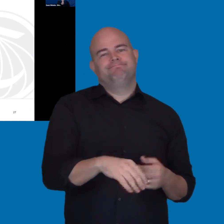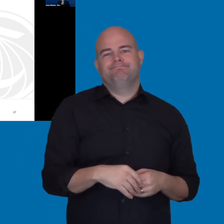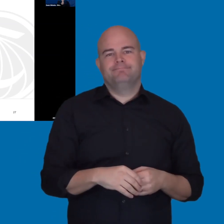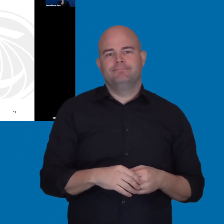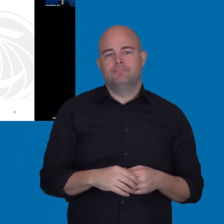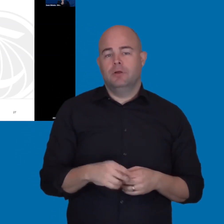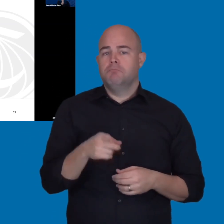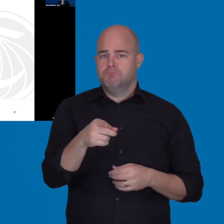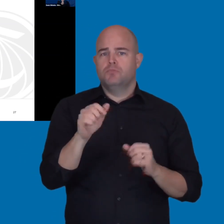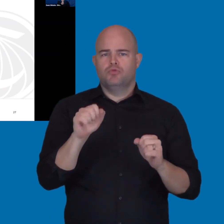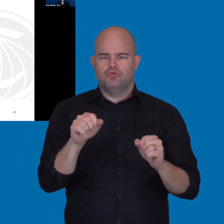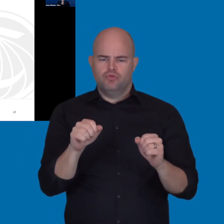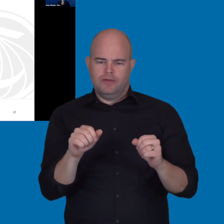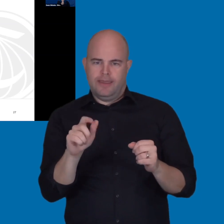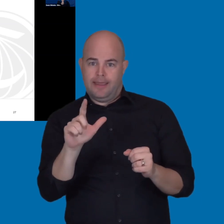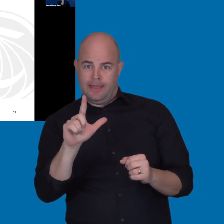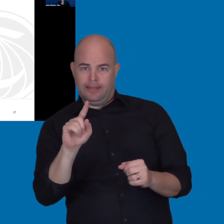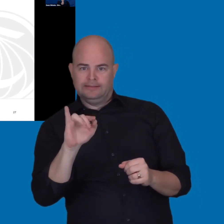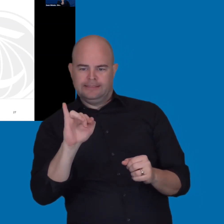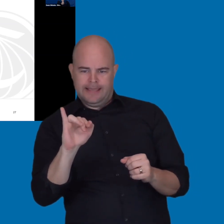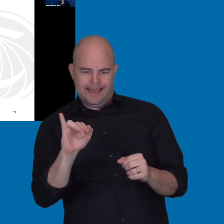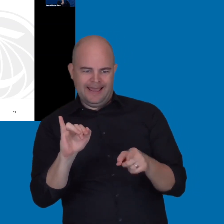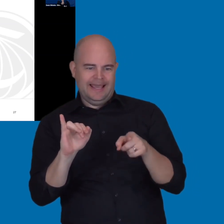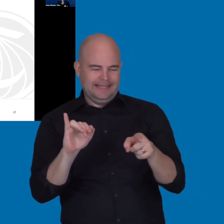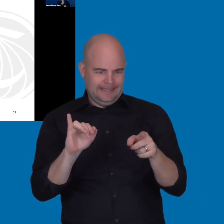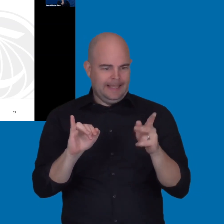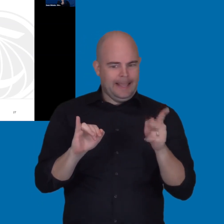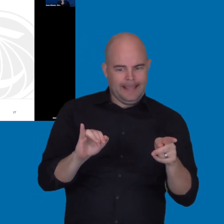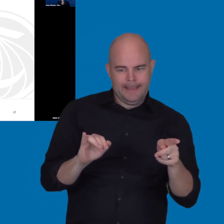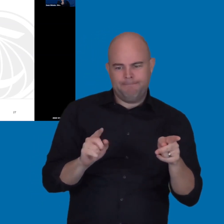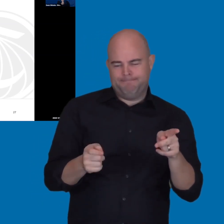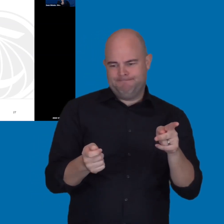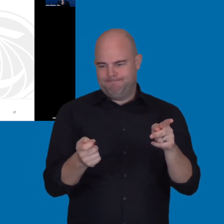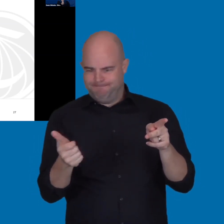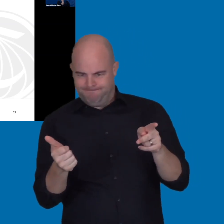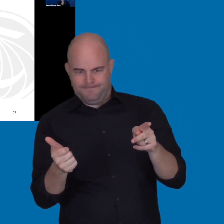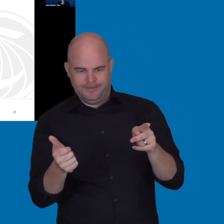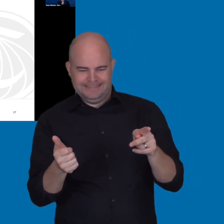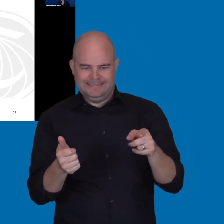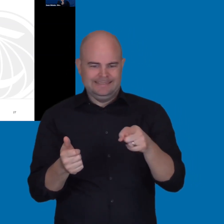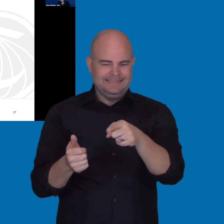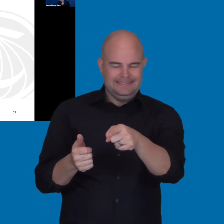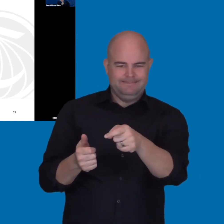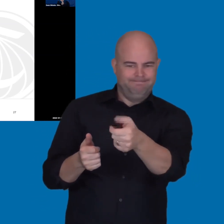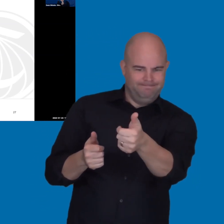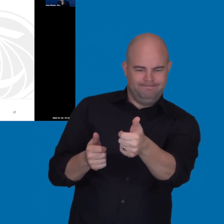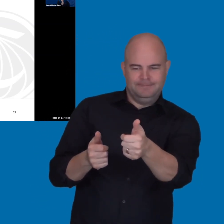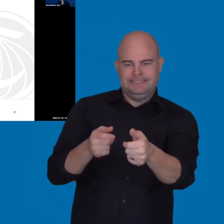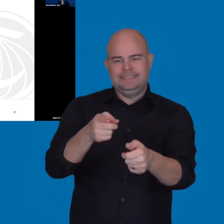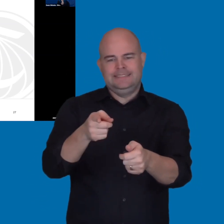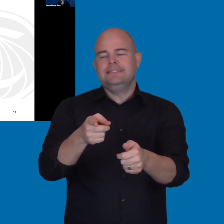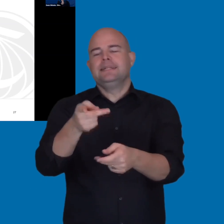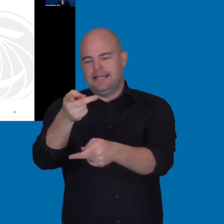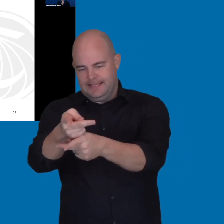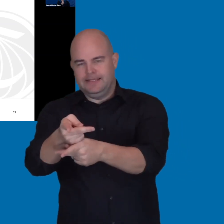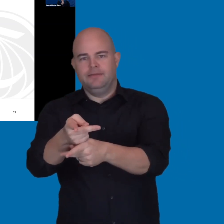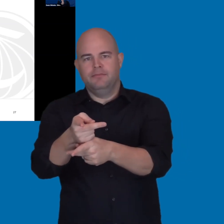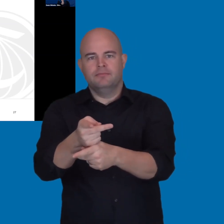of the learning outcome. So, navigating around within the LTI is not a